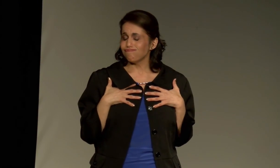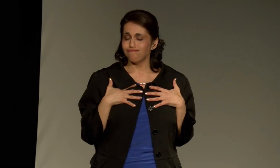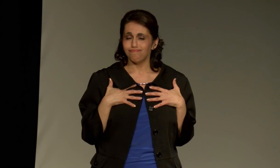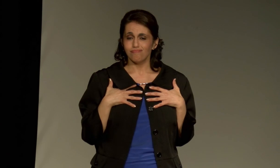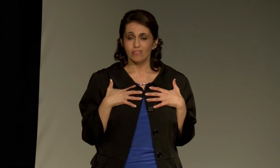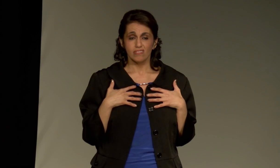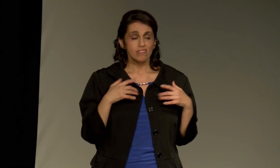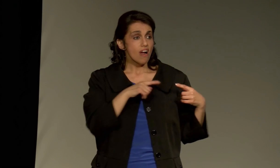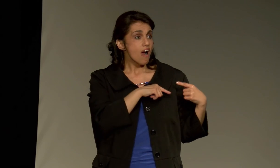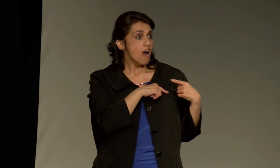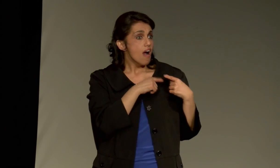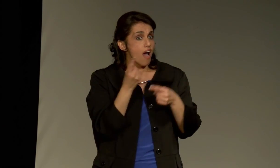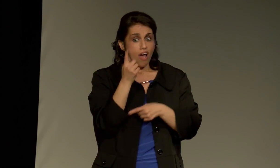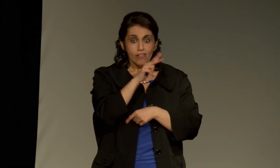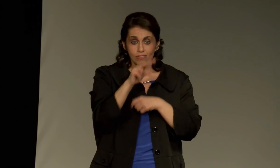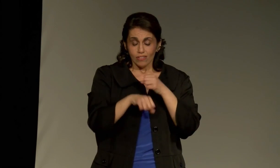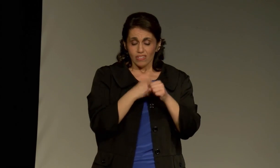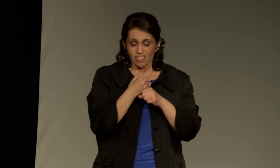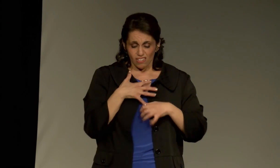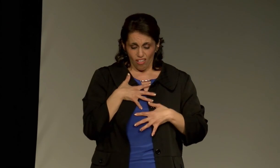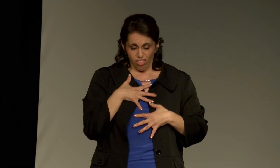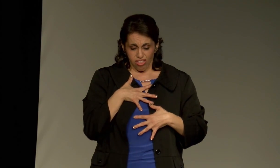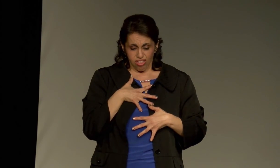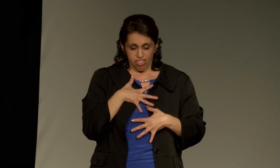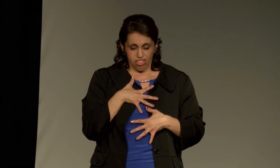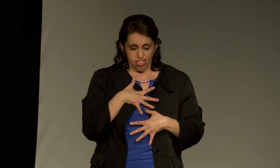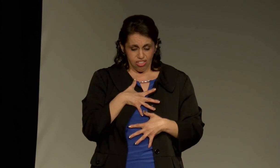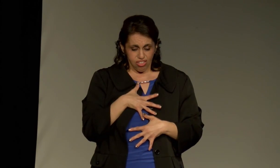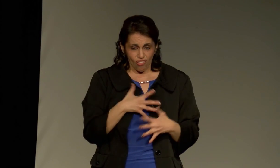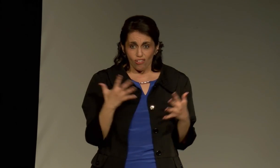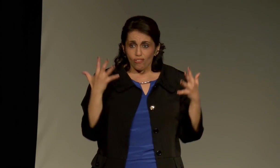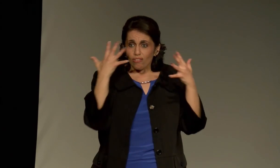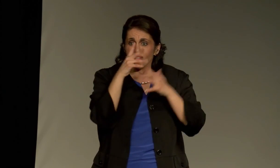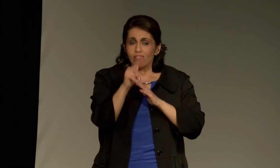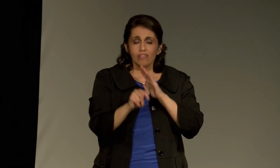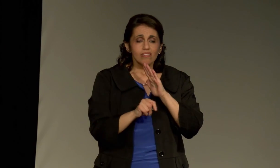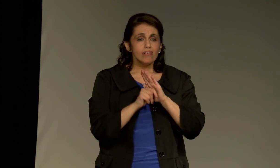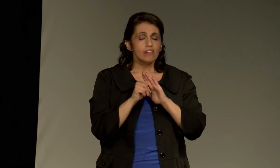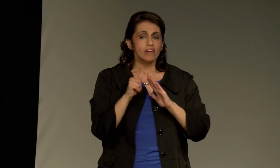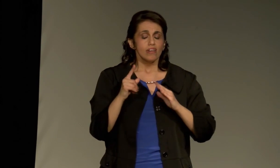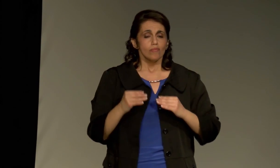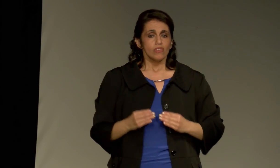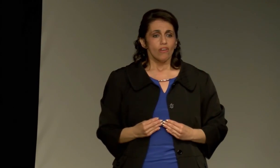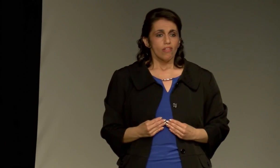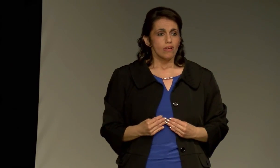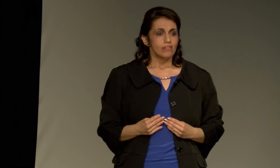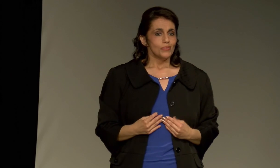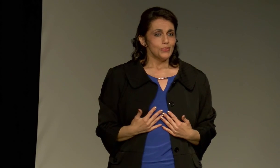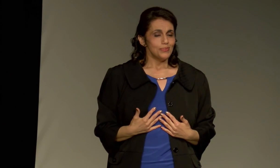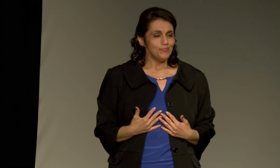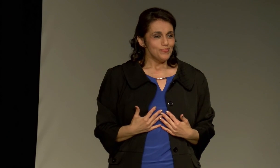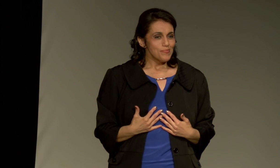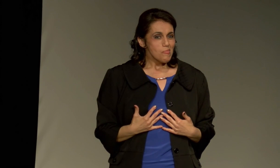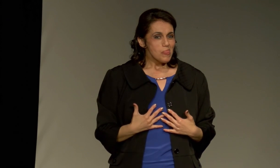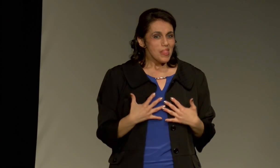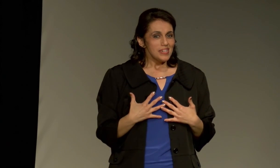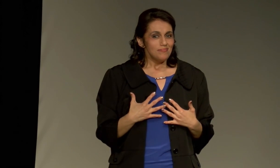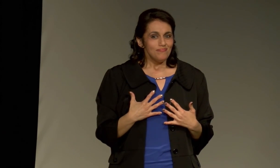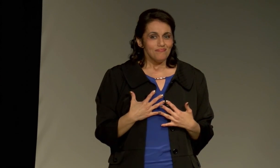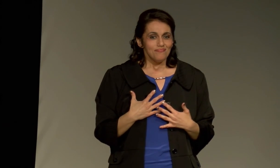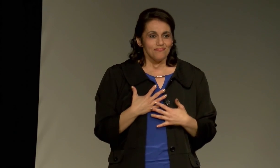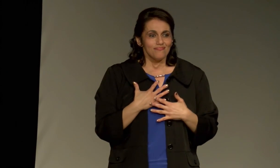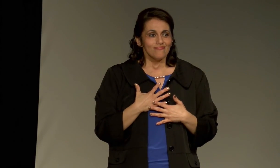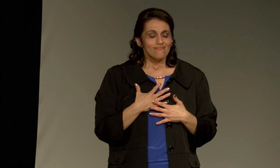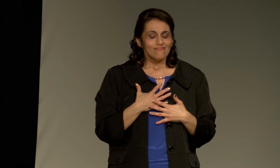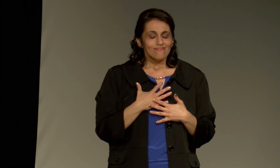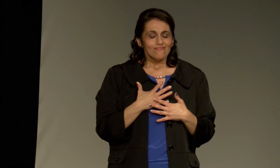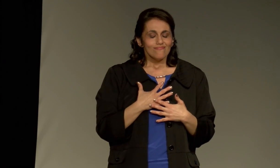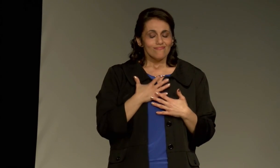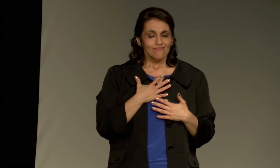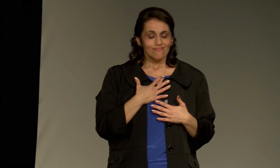What an inspiration message, especially coming after the decision of 1880 to ban sign language